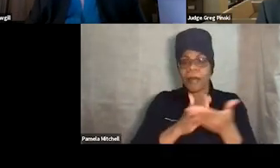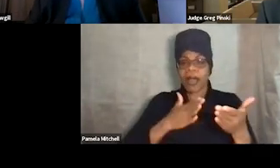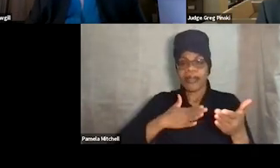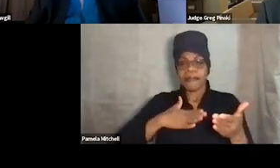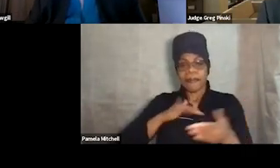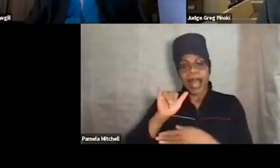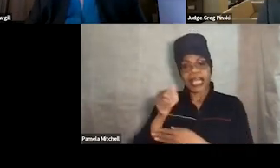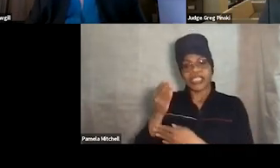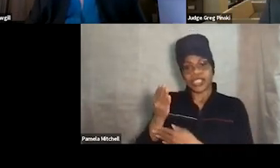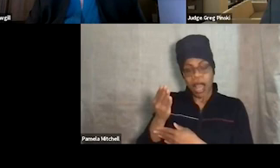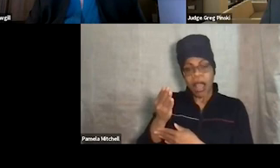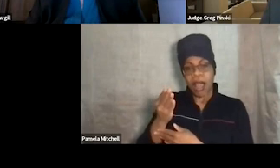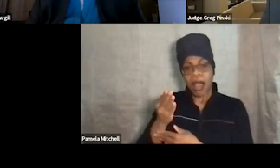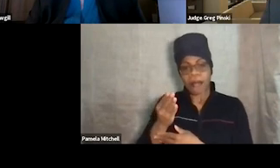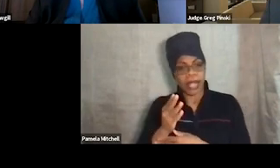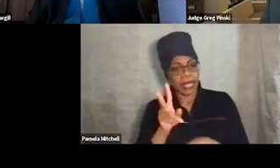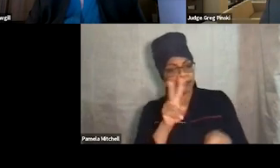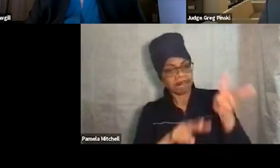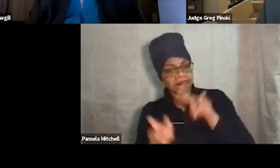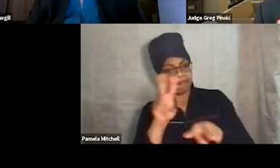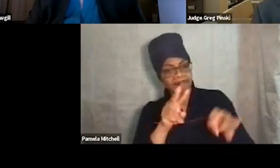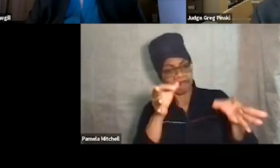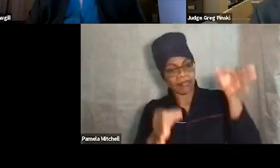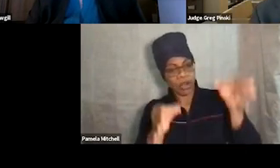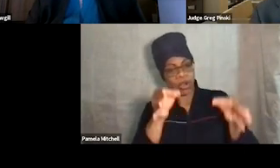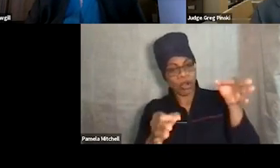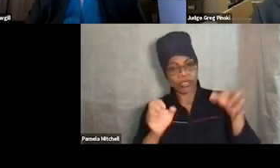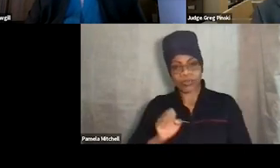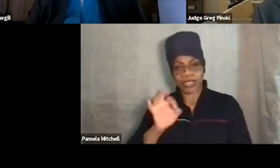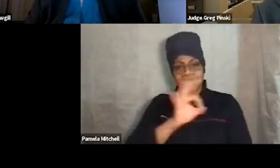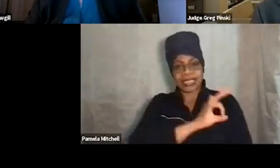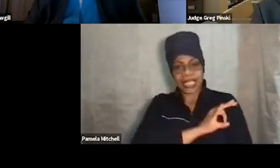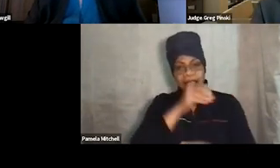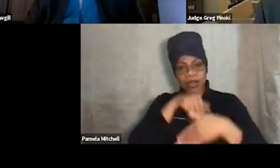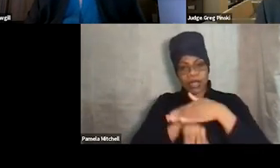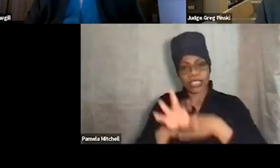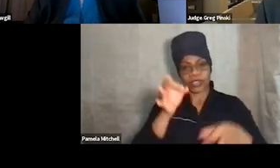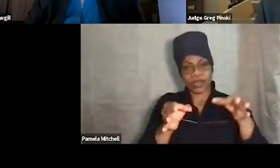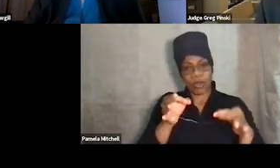I get to observe courts all over, staffings and courts. And I went to a court a couple of years ago,